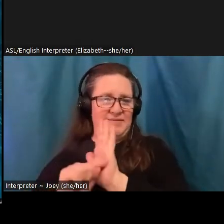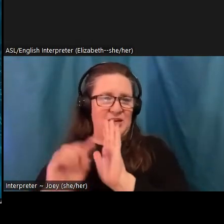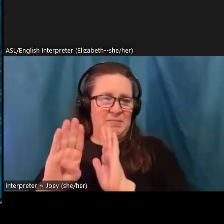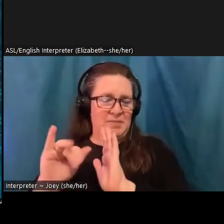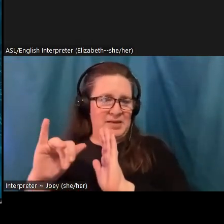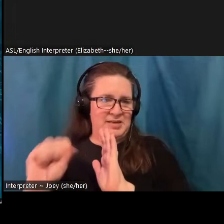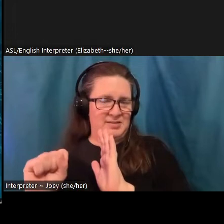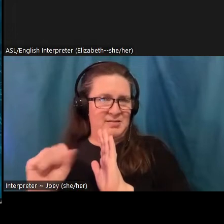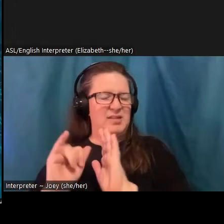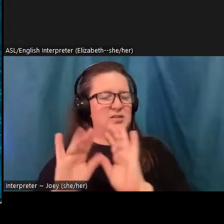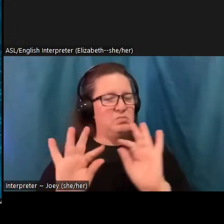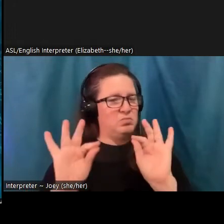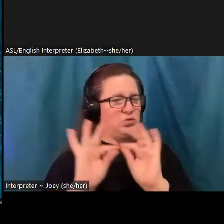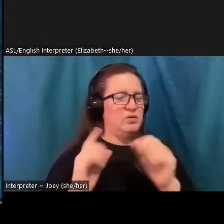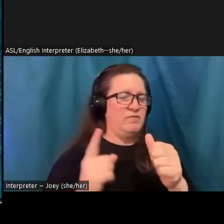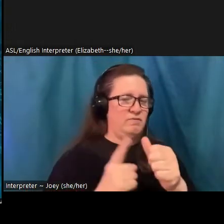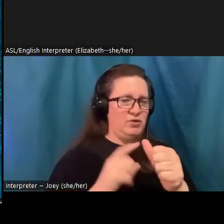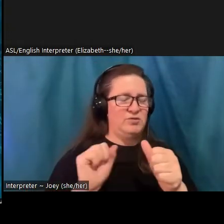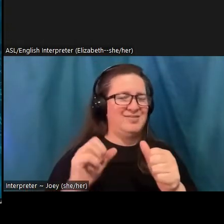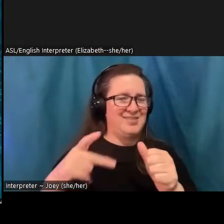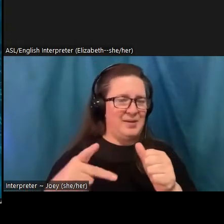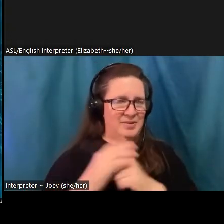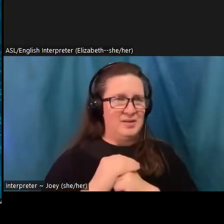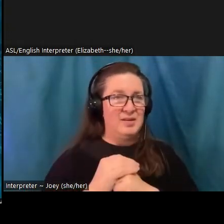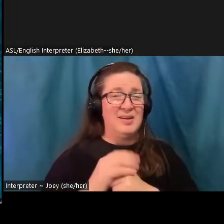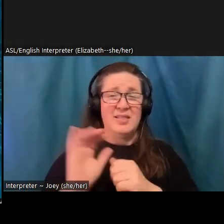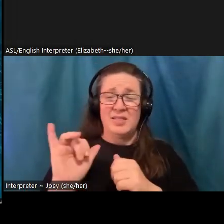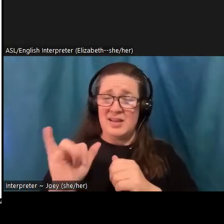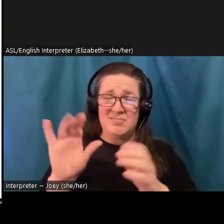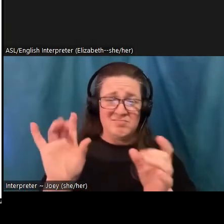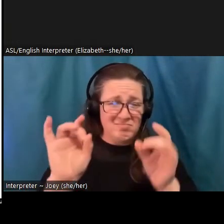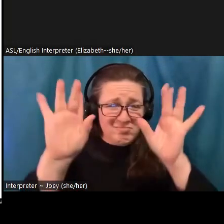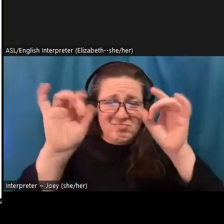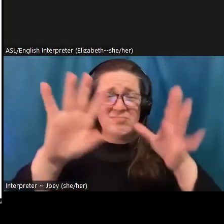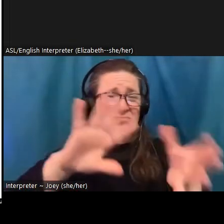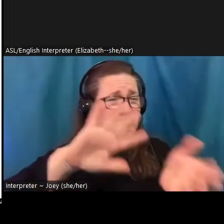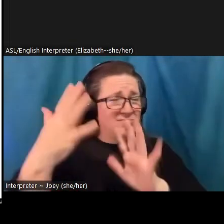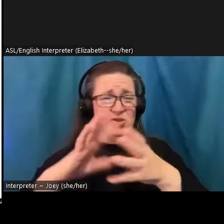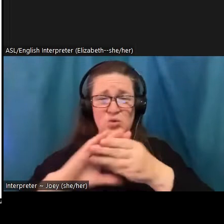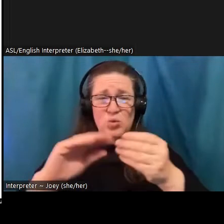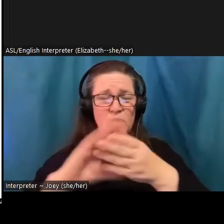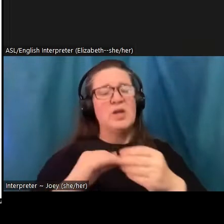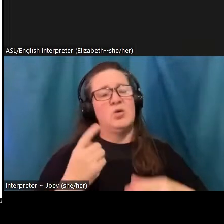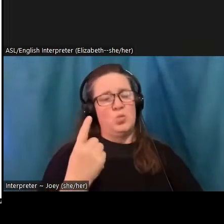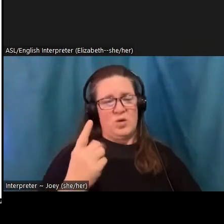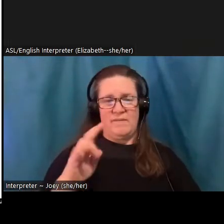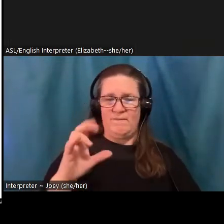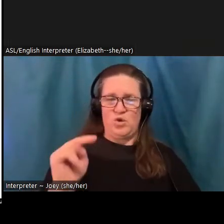that those catastrophic stories are just one version of reality that's being told. There is Meanwhile, a whole universe of